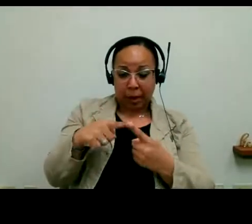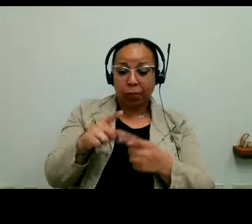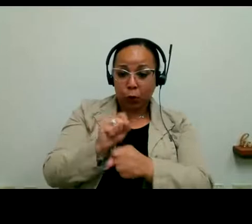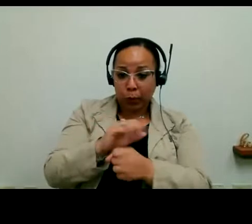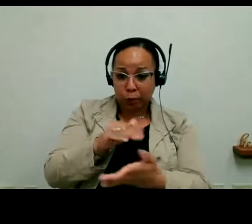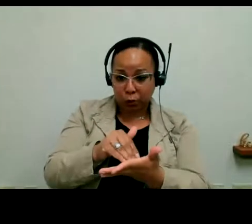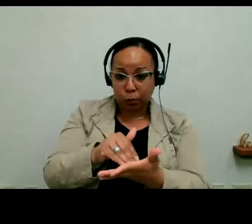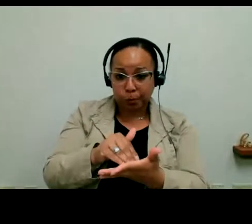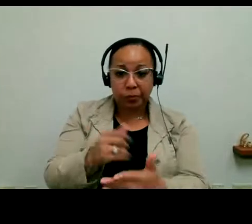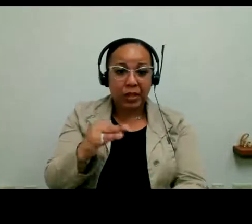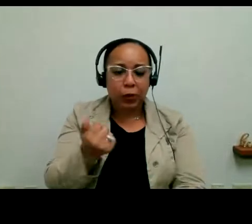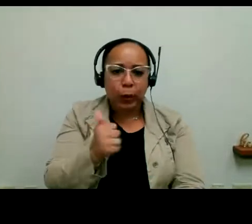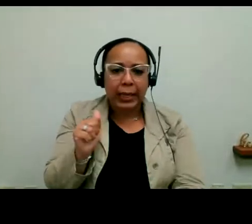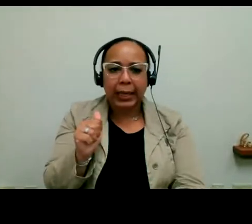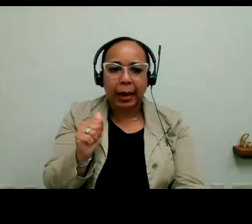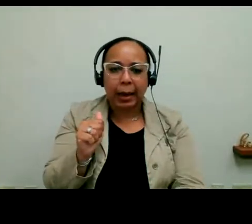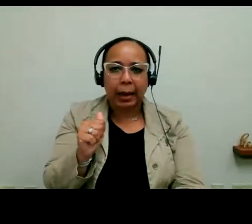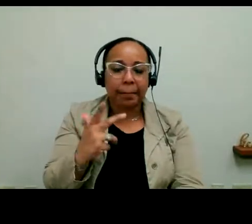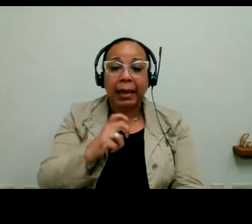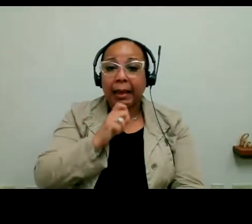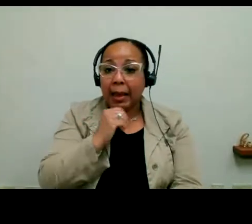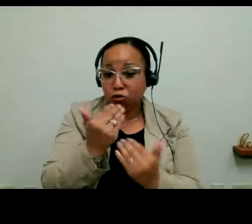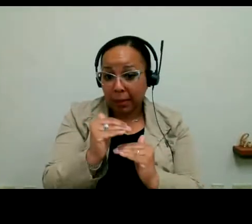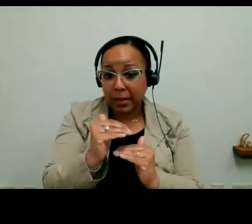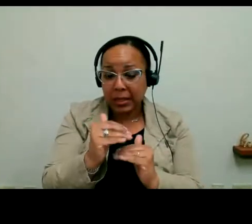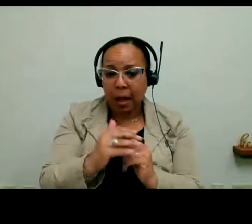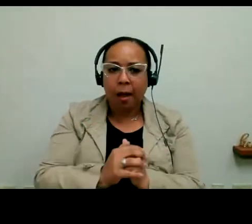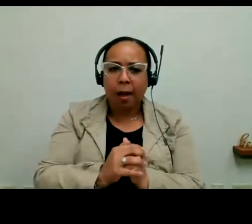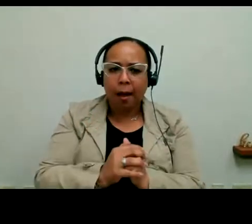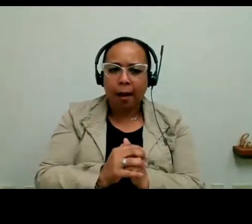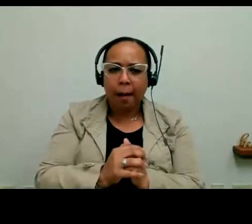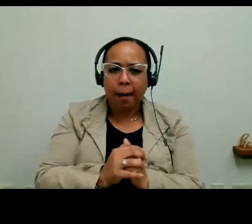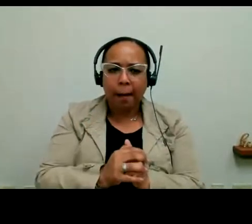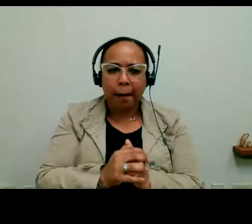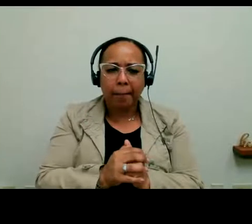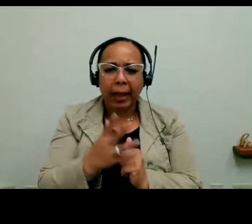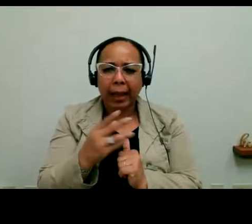if there are any age limits. And speaking of age limit, when you